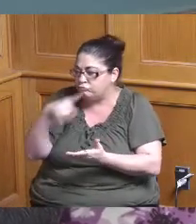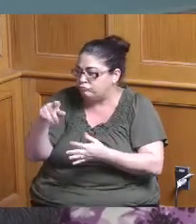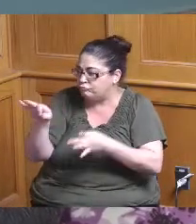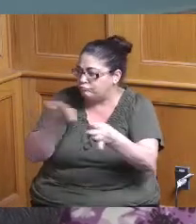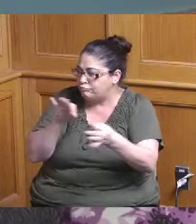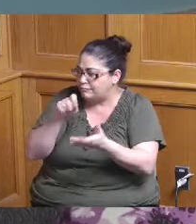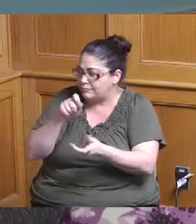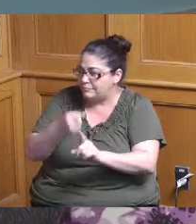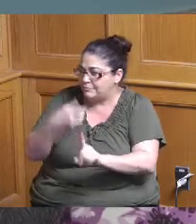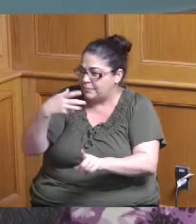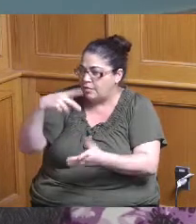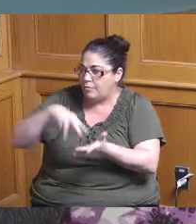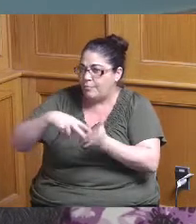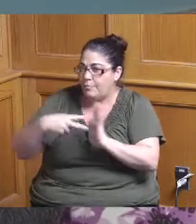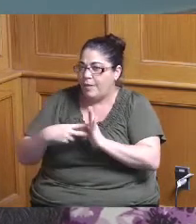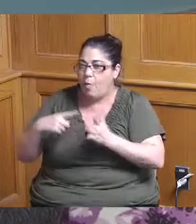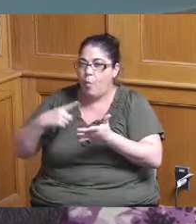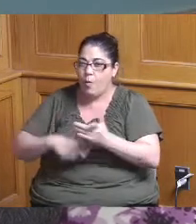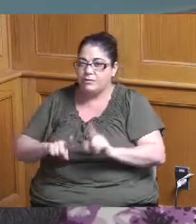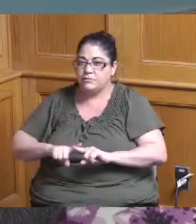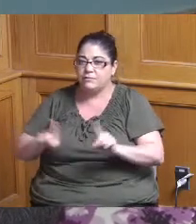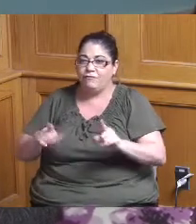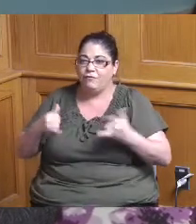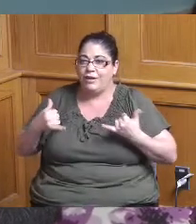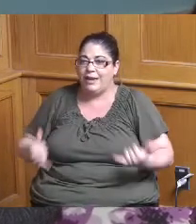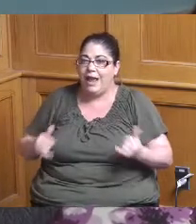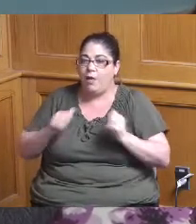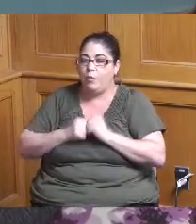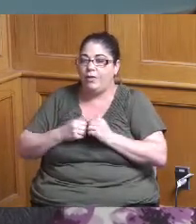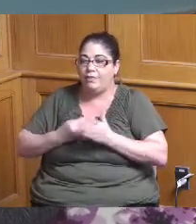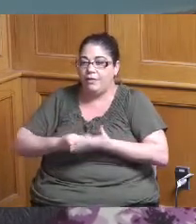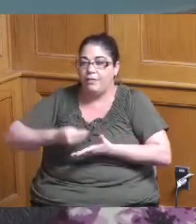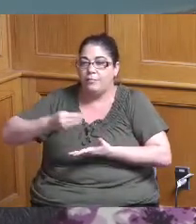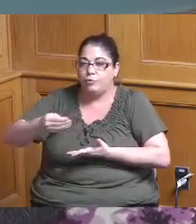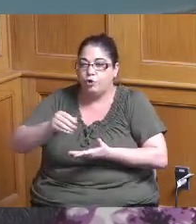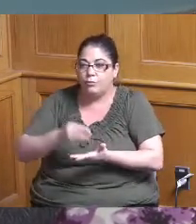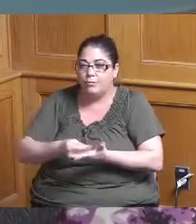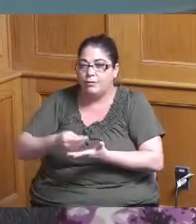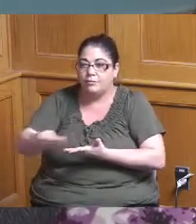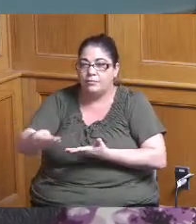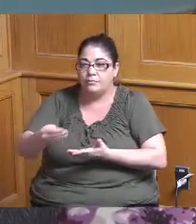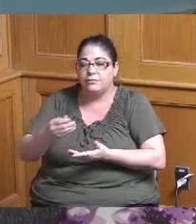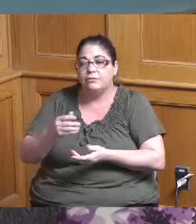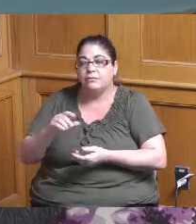what are we doing currently with the procurement process and what's the difference with the retool